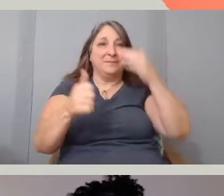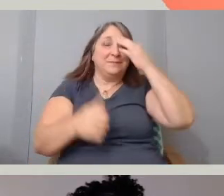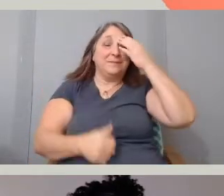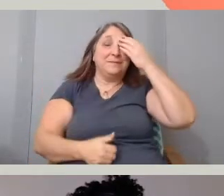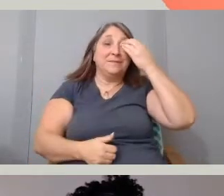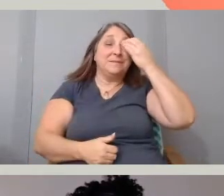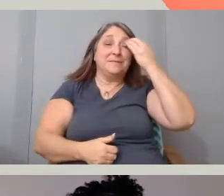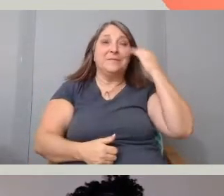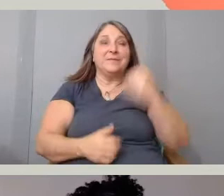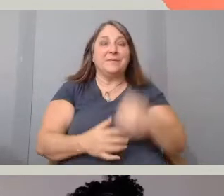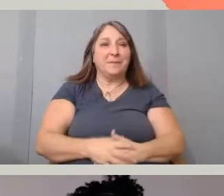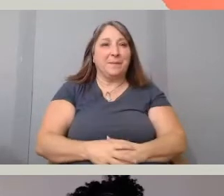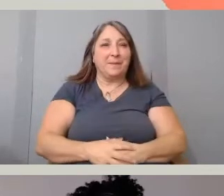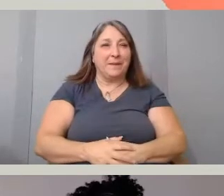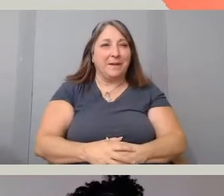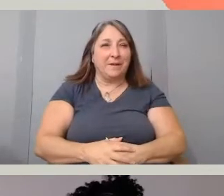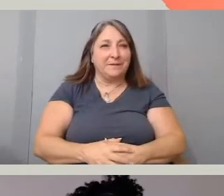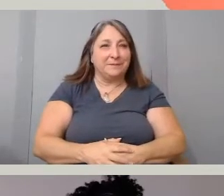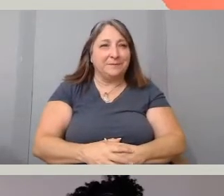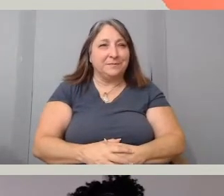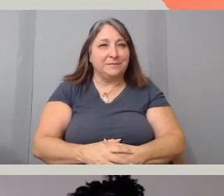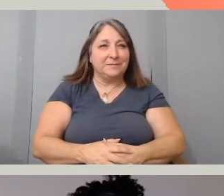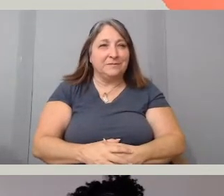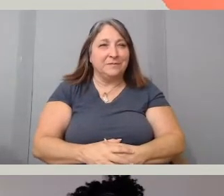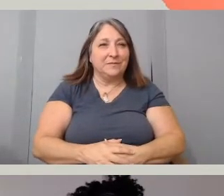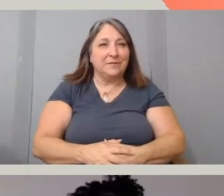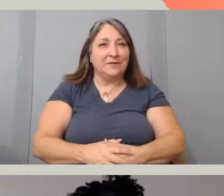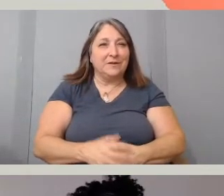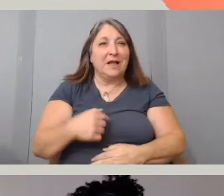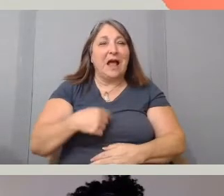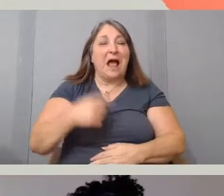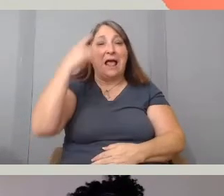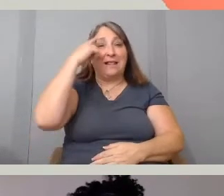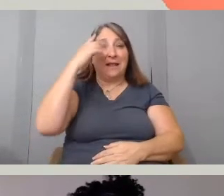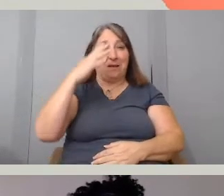So, I think that location, my location